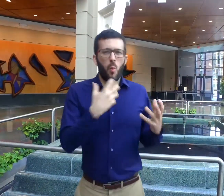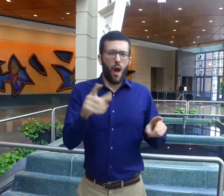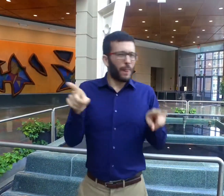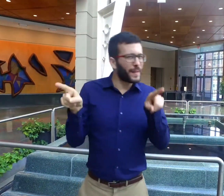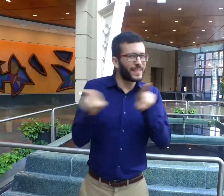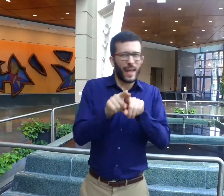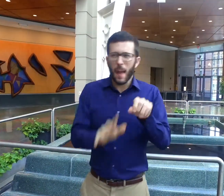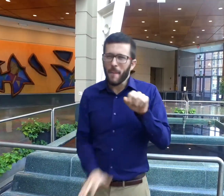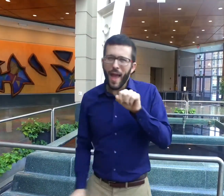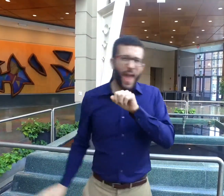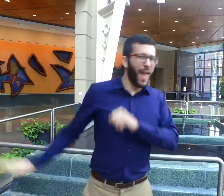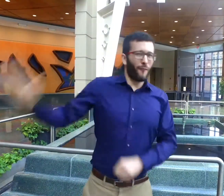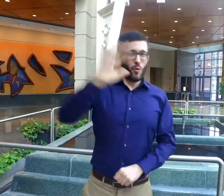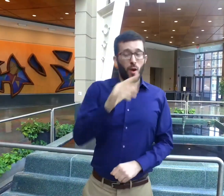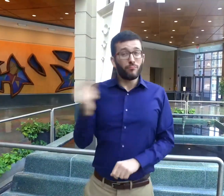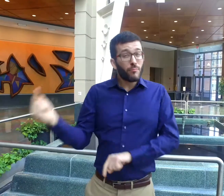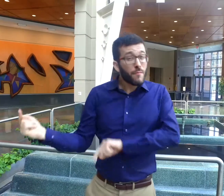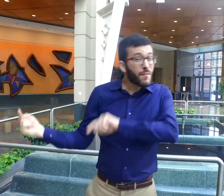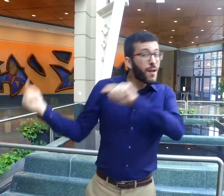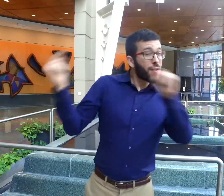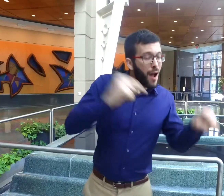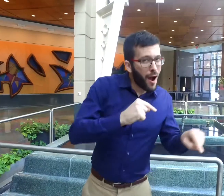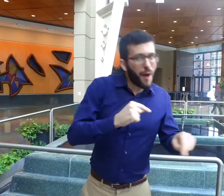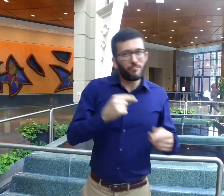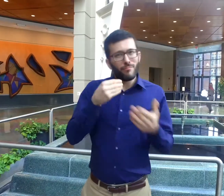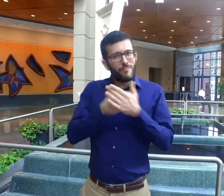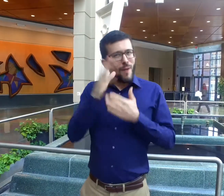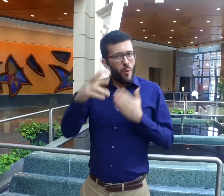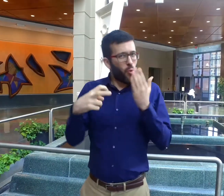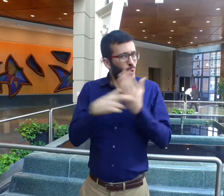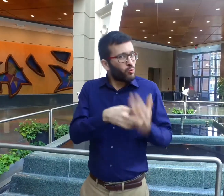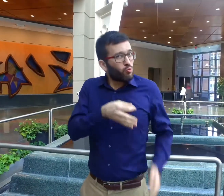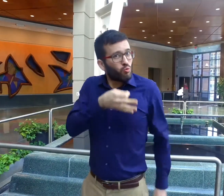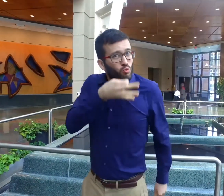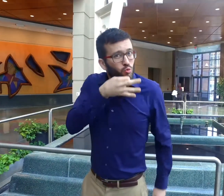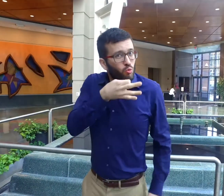We want the same thing, everywhere! Please come, and buy your ticket soon!